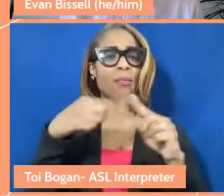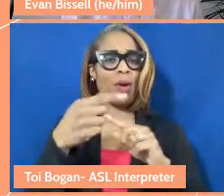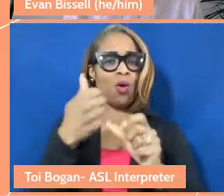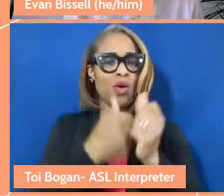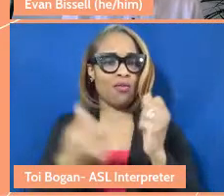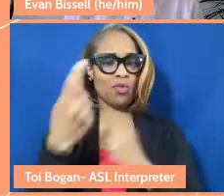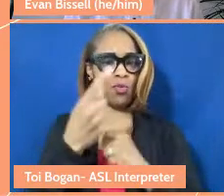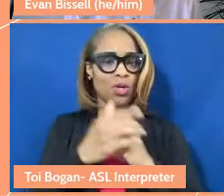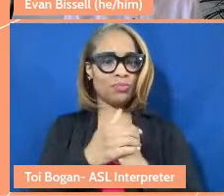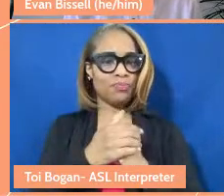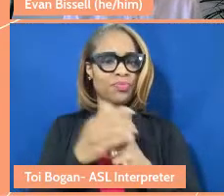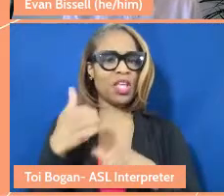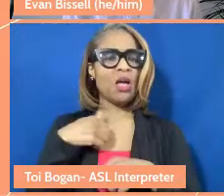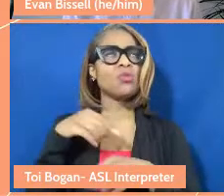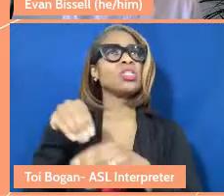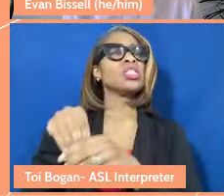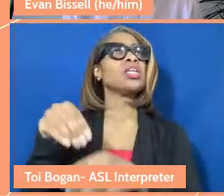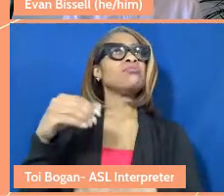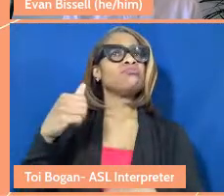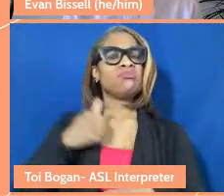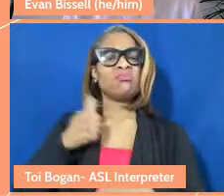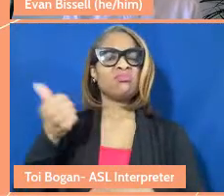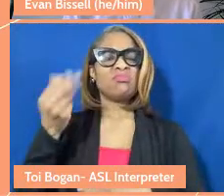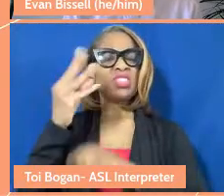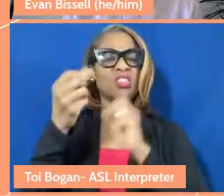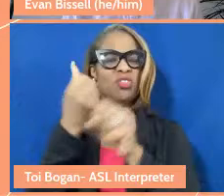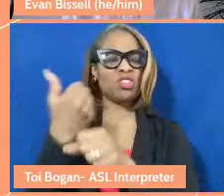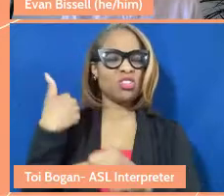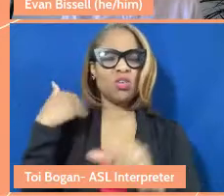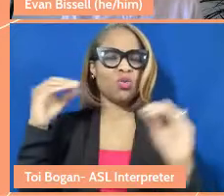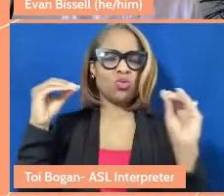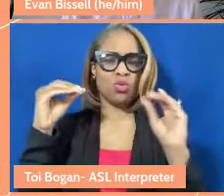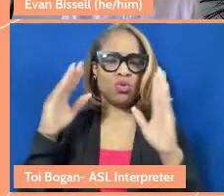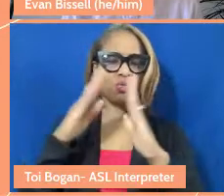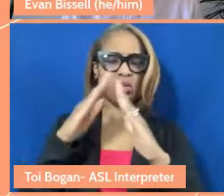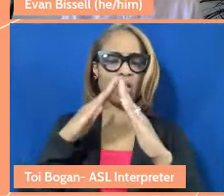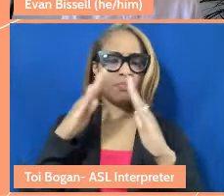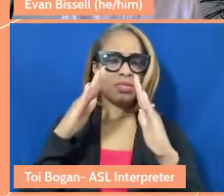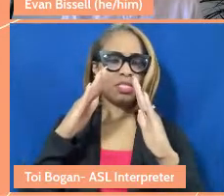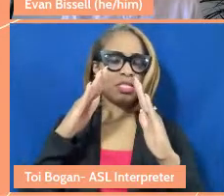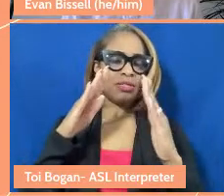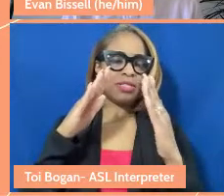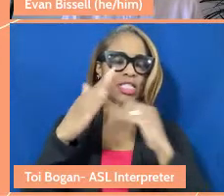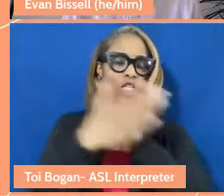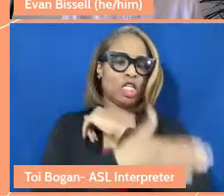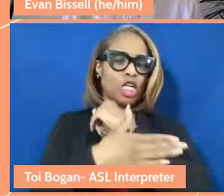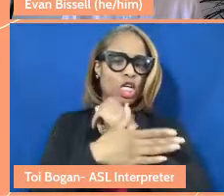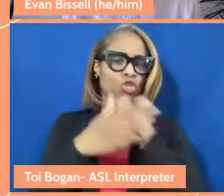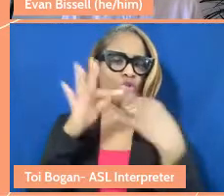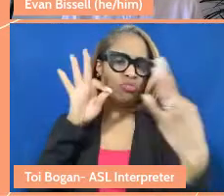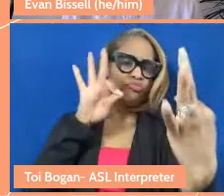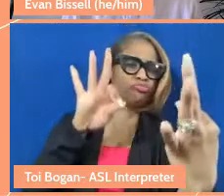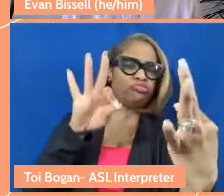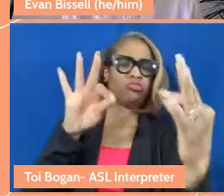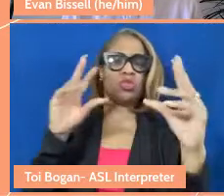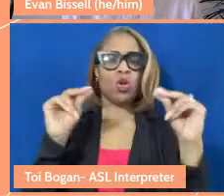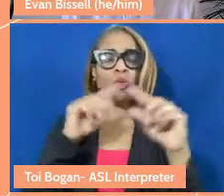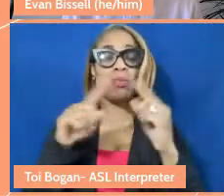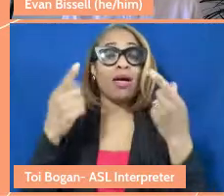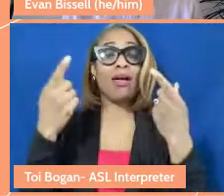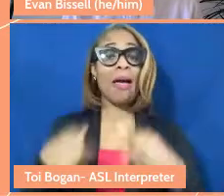Toronto a number of years ago. No city, no country is perfect, but there was a shooting, and a young